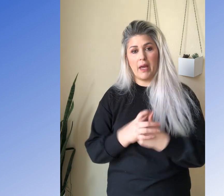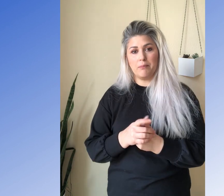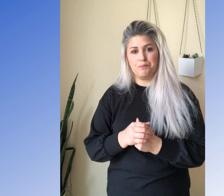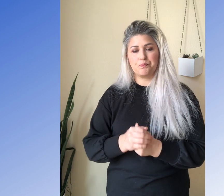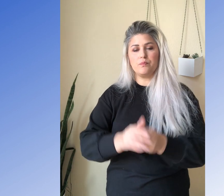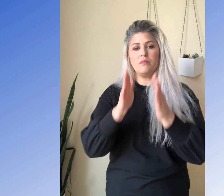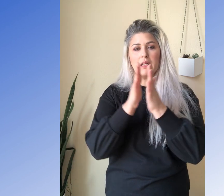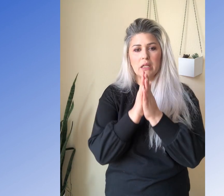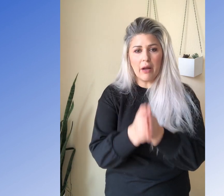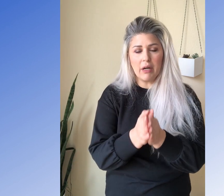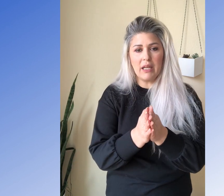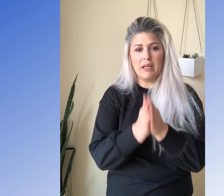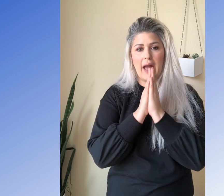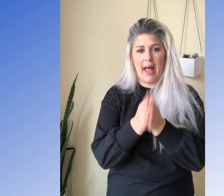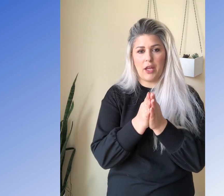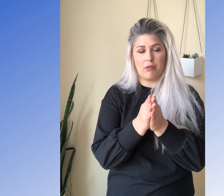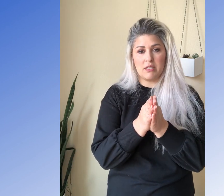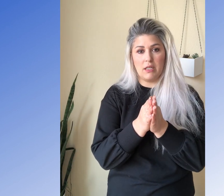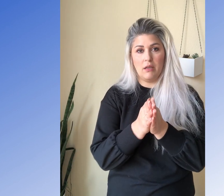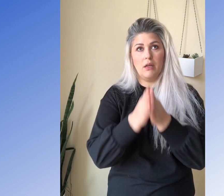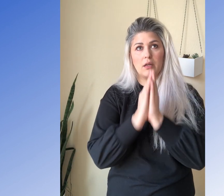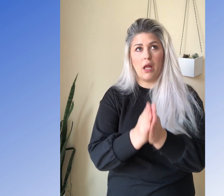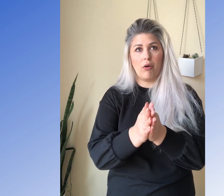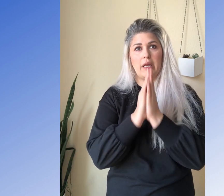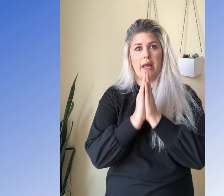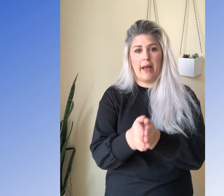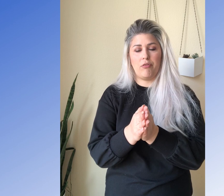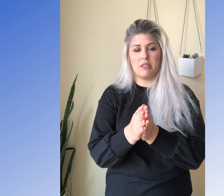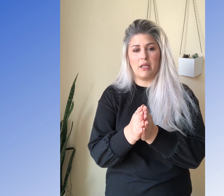Okay. Clarity, accuracy, clarity, accuracy.